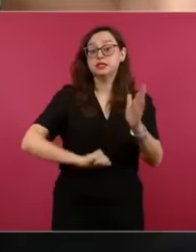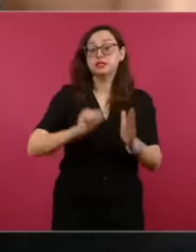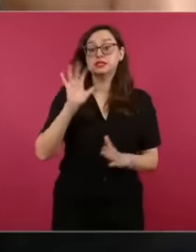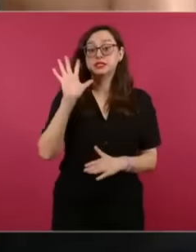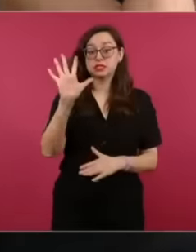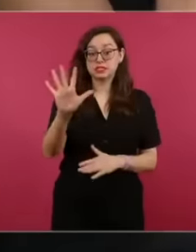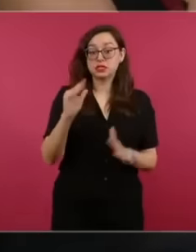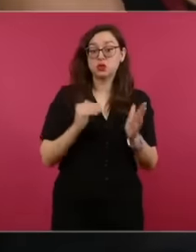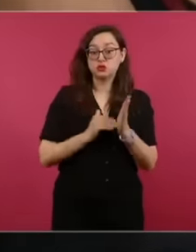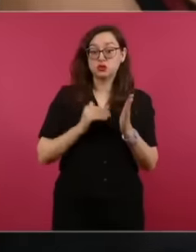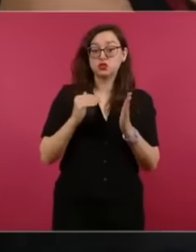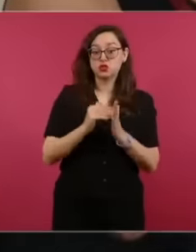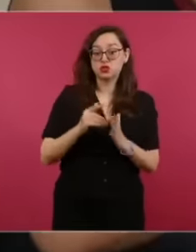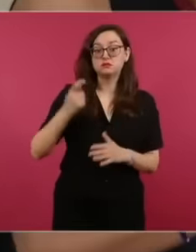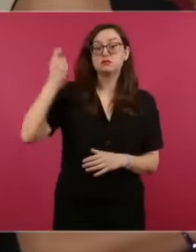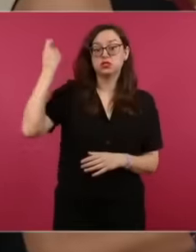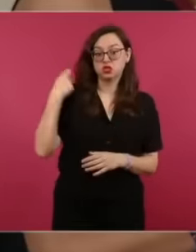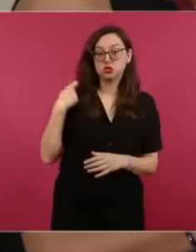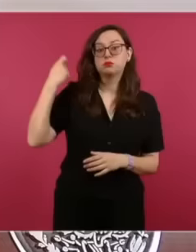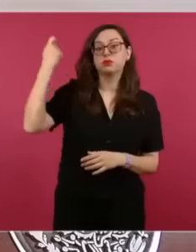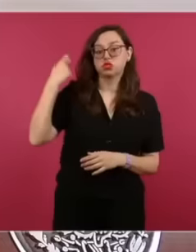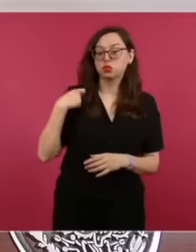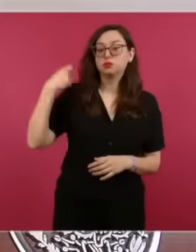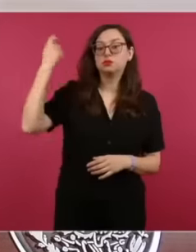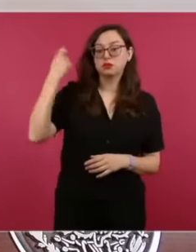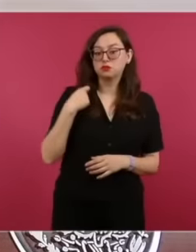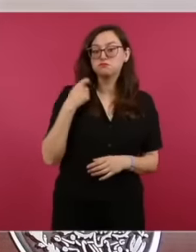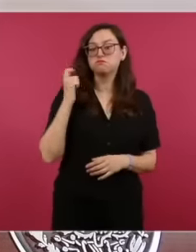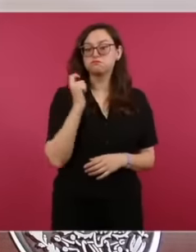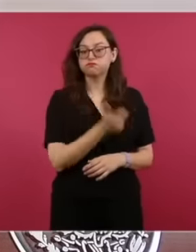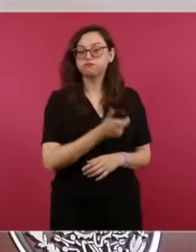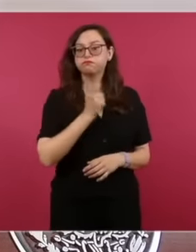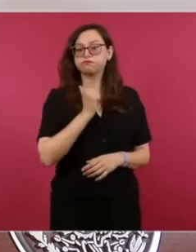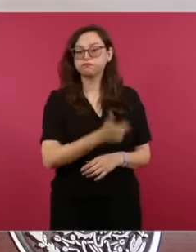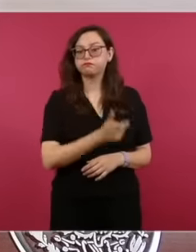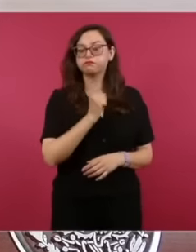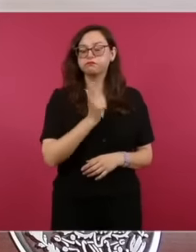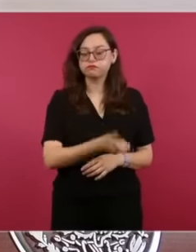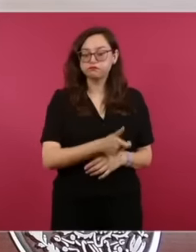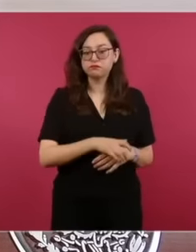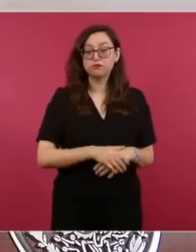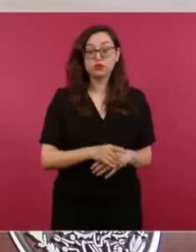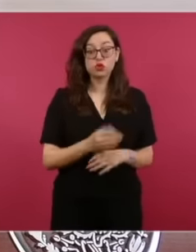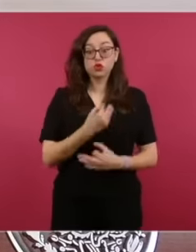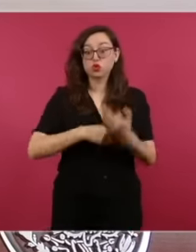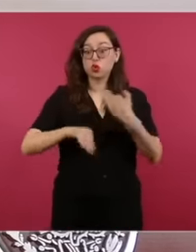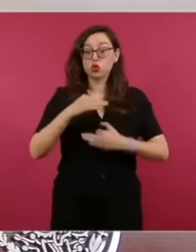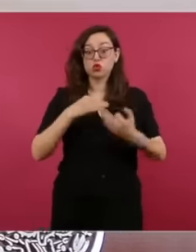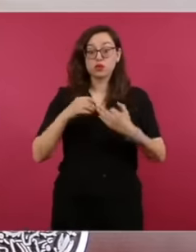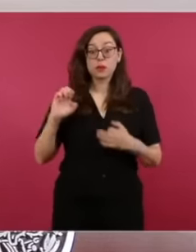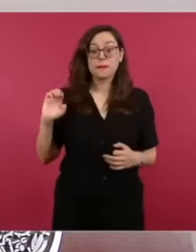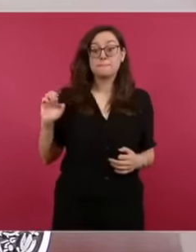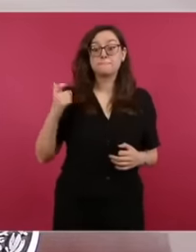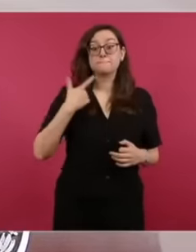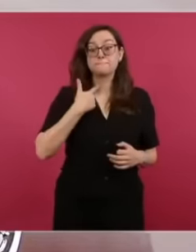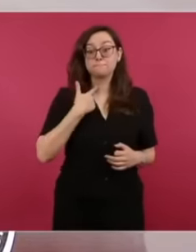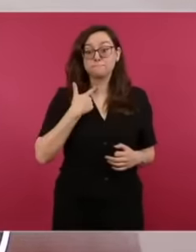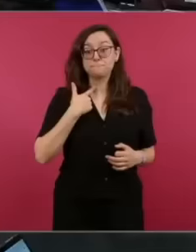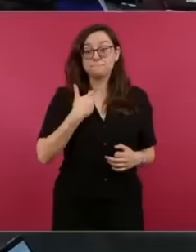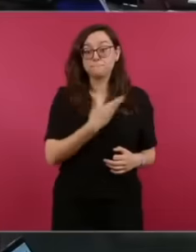presidents are also